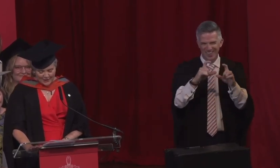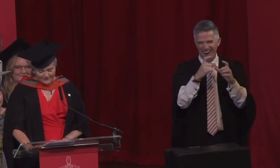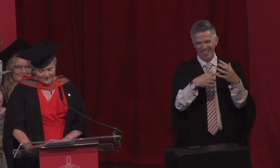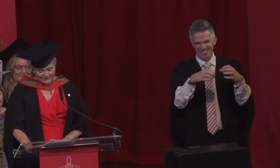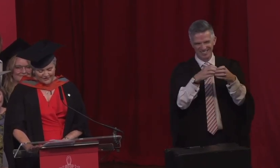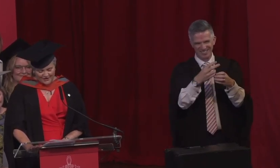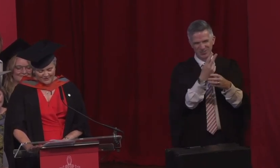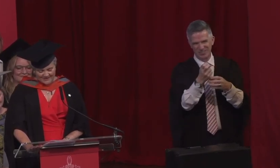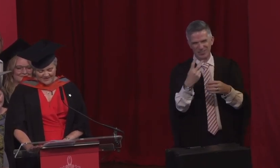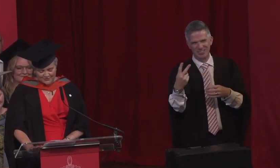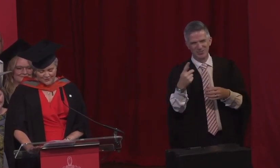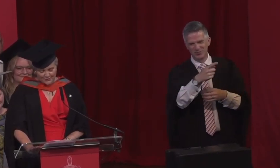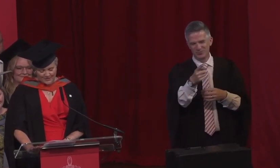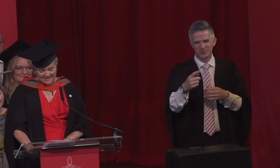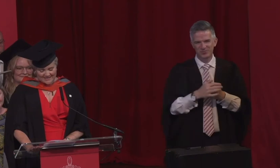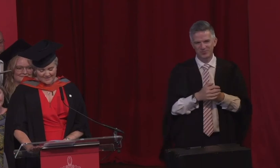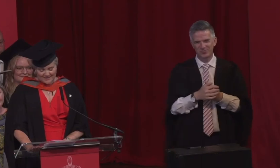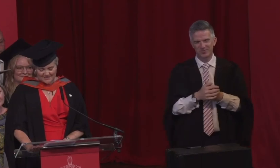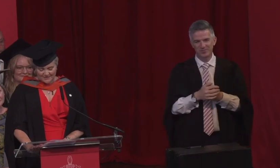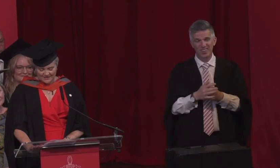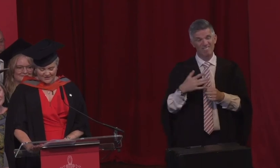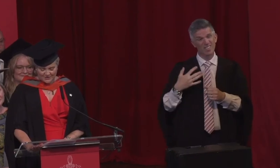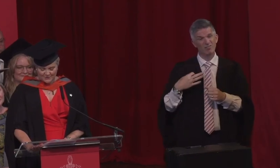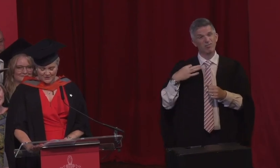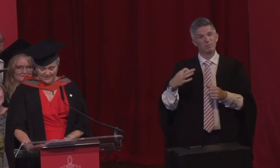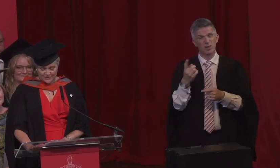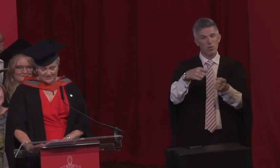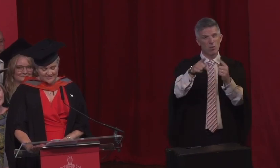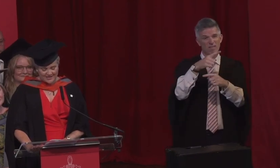of every graduate in this room when I say a massive thank you to our lecturing staff,